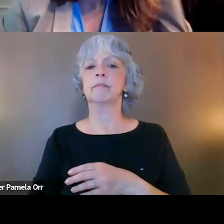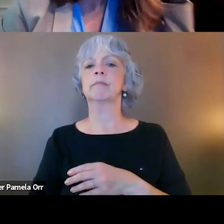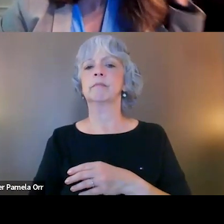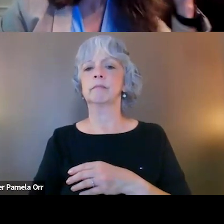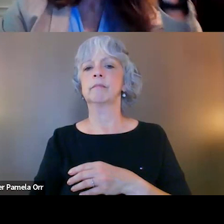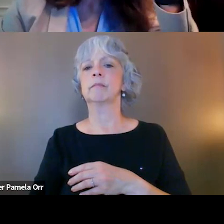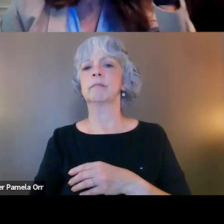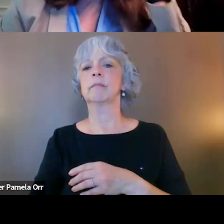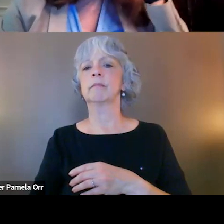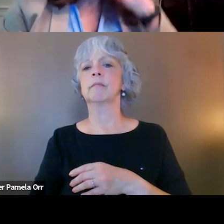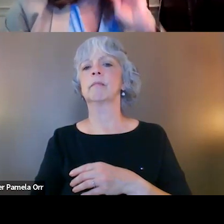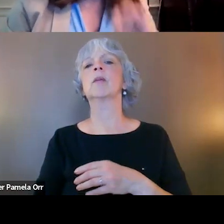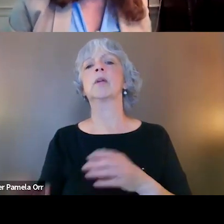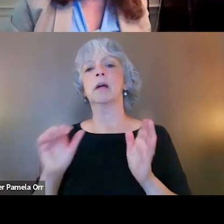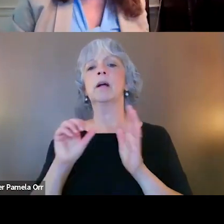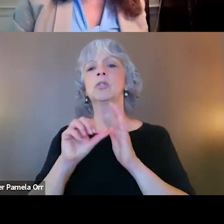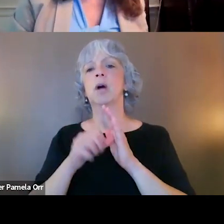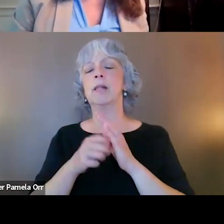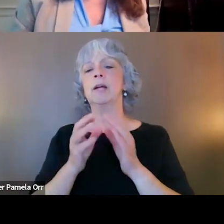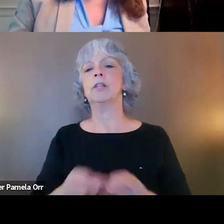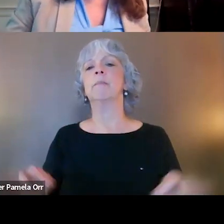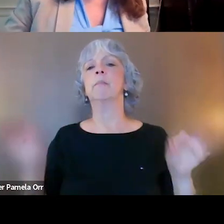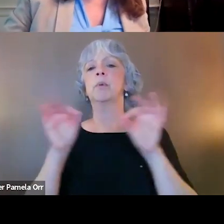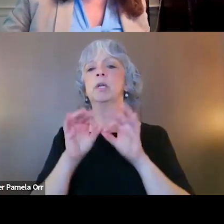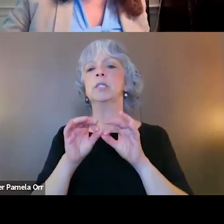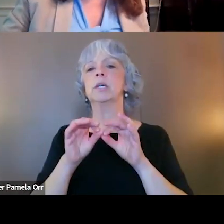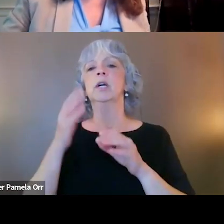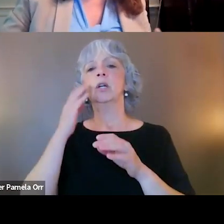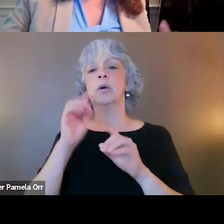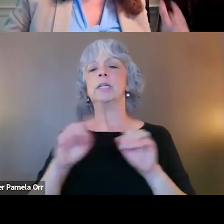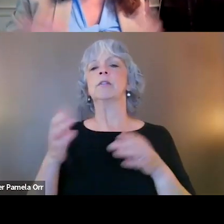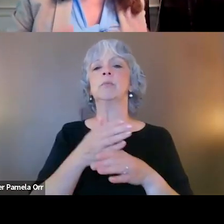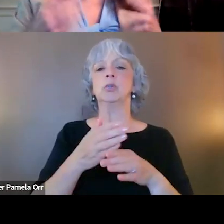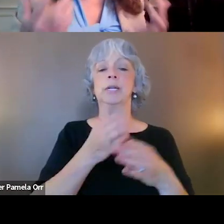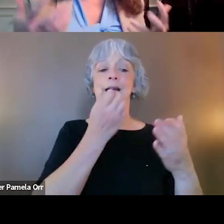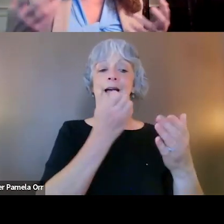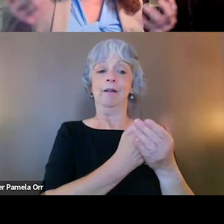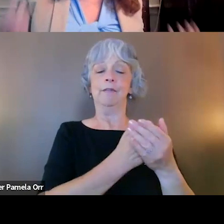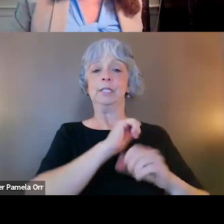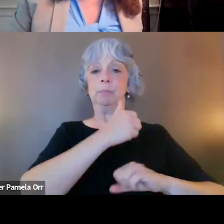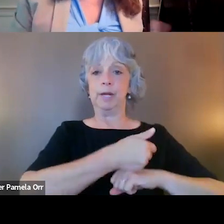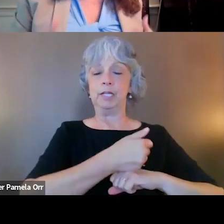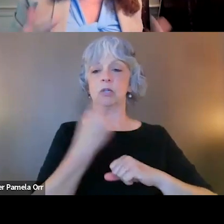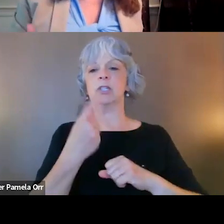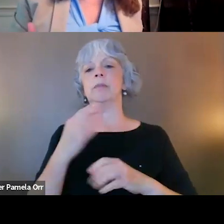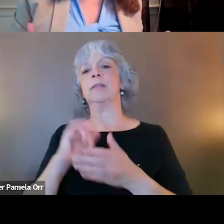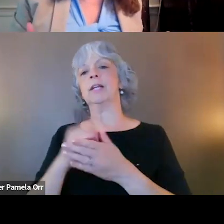And so just to highlight the importance of knowing the difference between evidence-based and something that's just being used and talked about